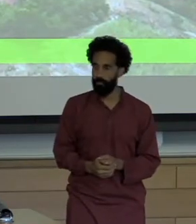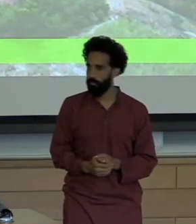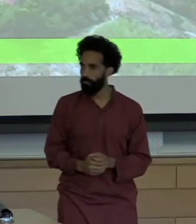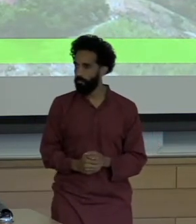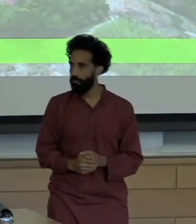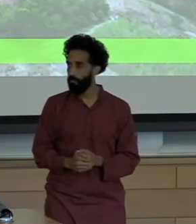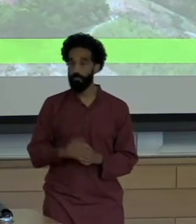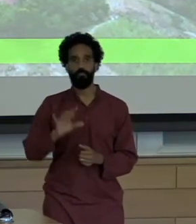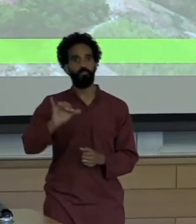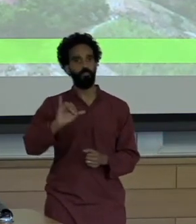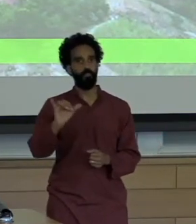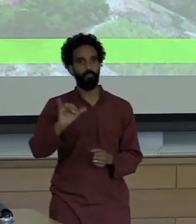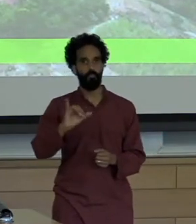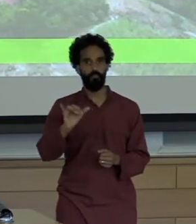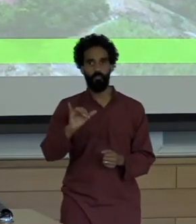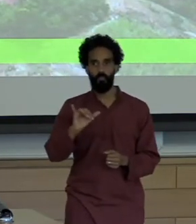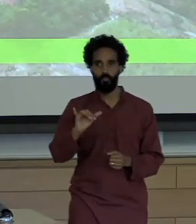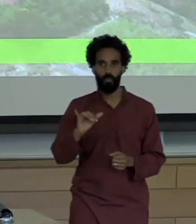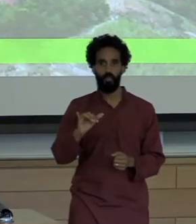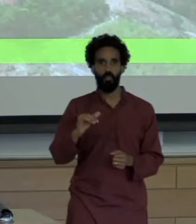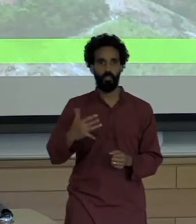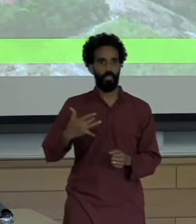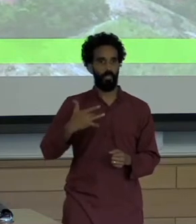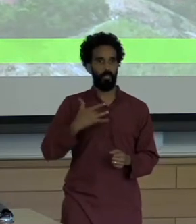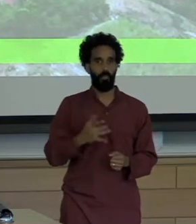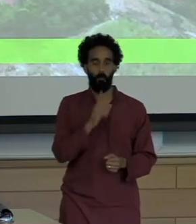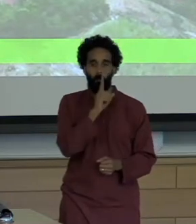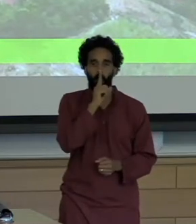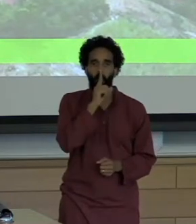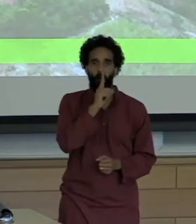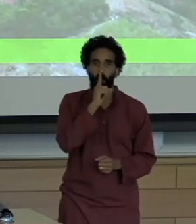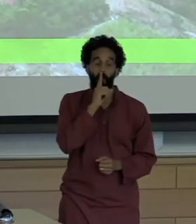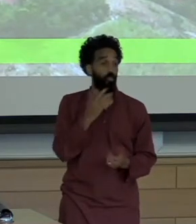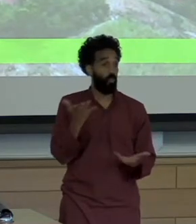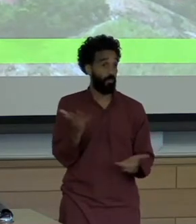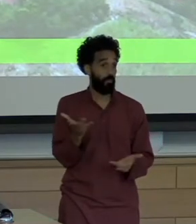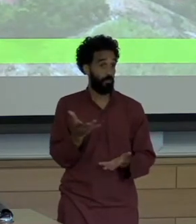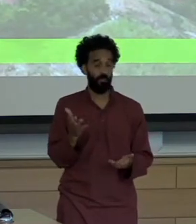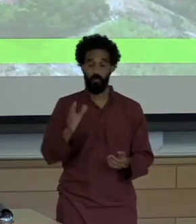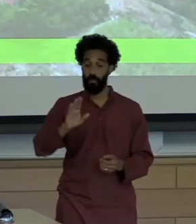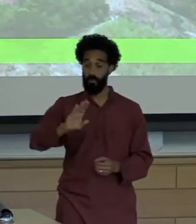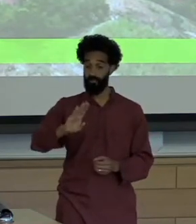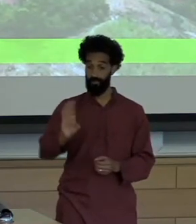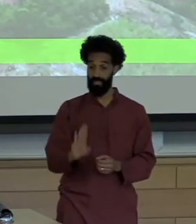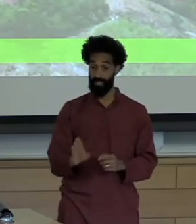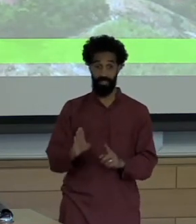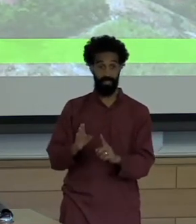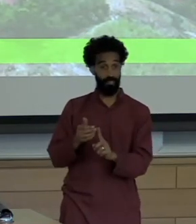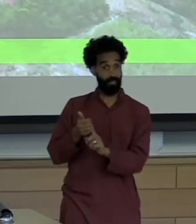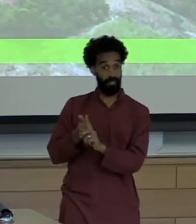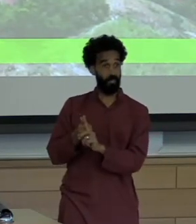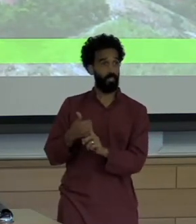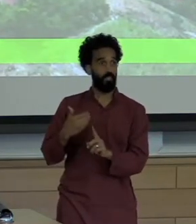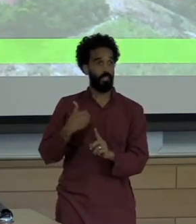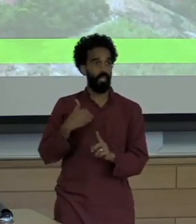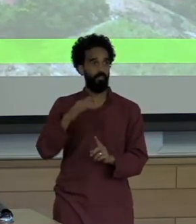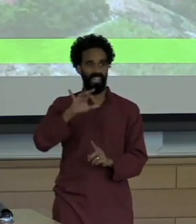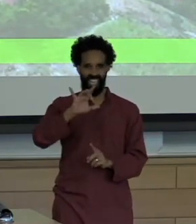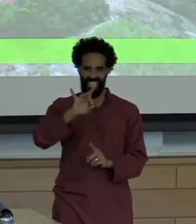Another element that didn't get a lot of press is that there are in Brazil alone, 87 such upstream dams that are